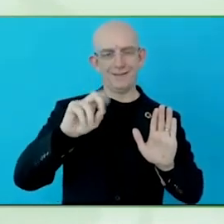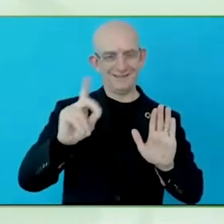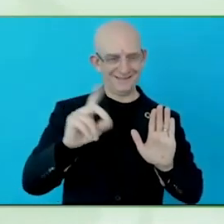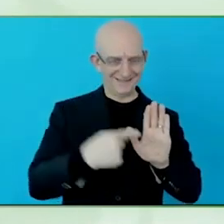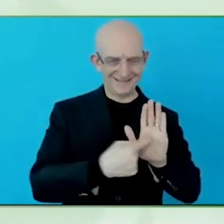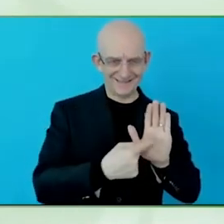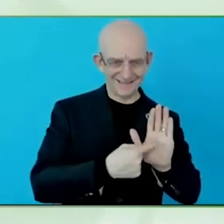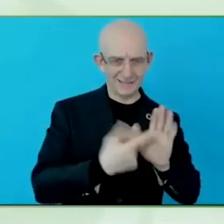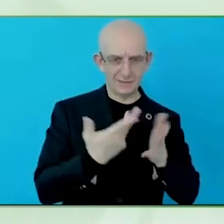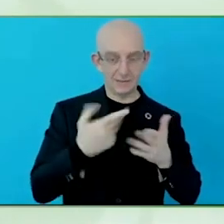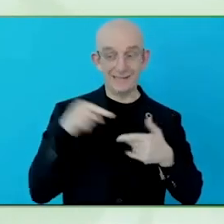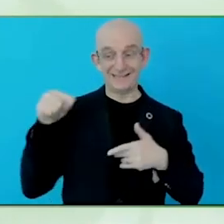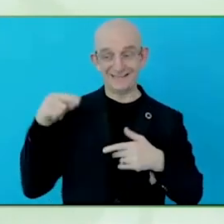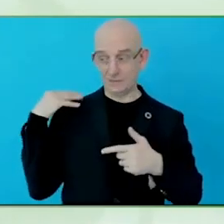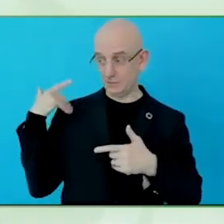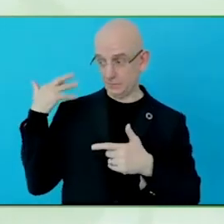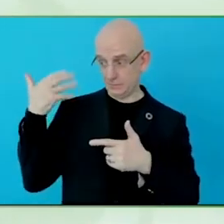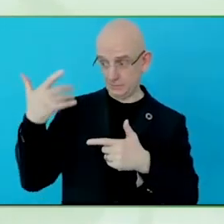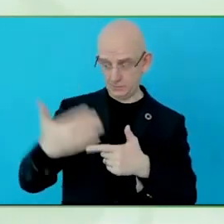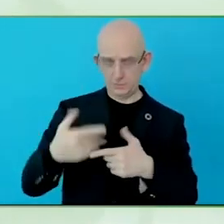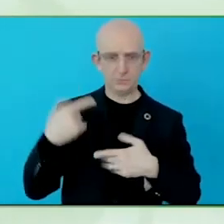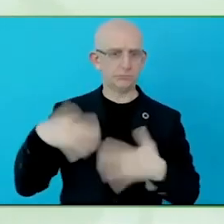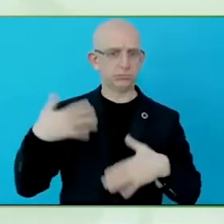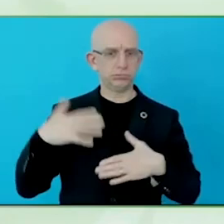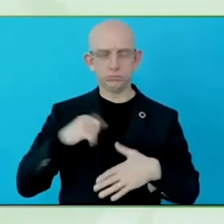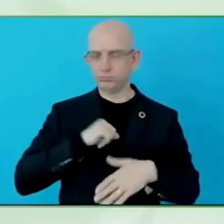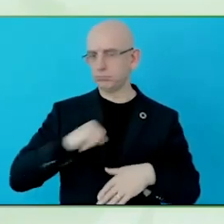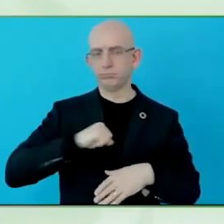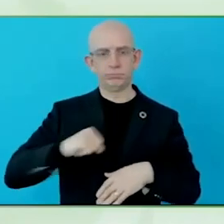Probably, I would add here, before we go to the importance of media